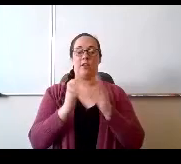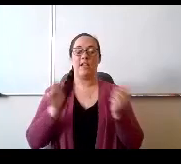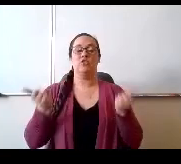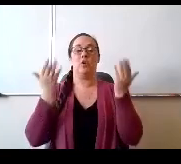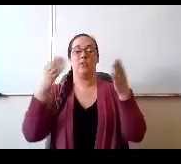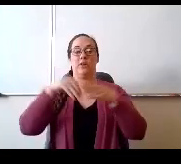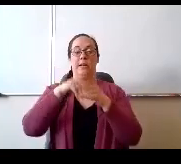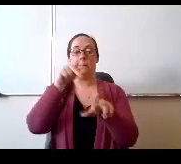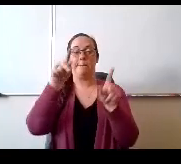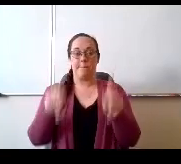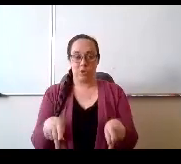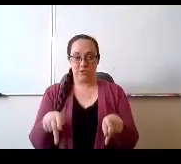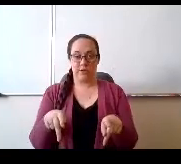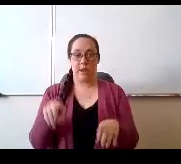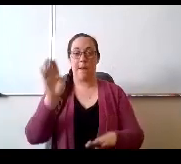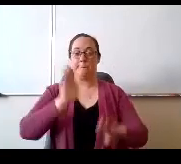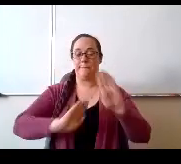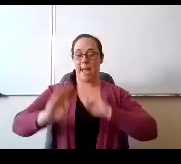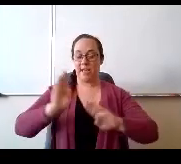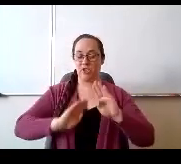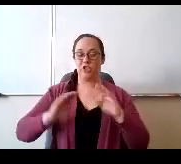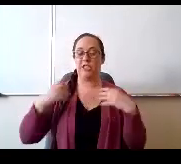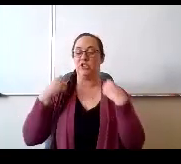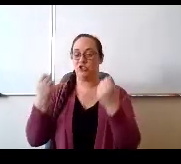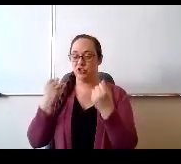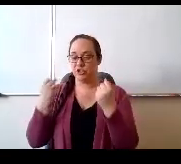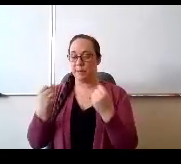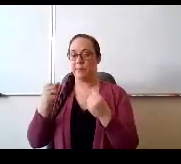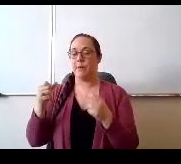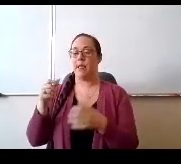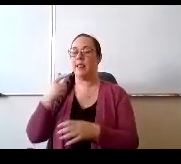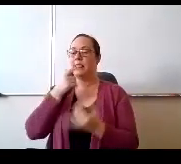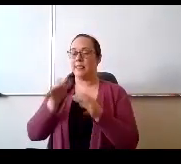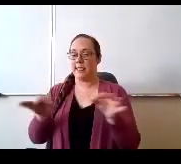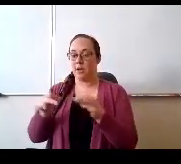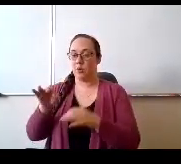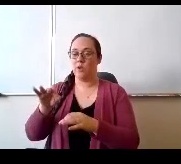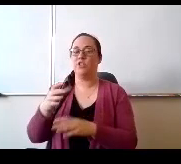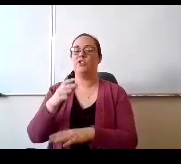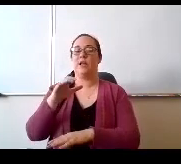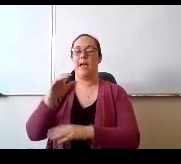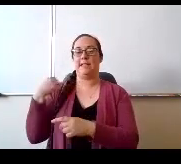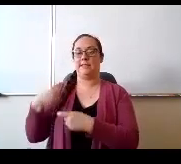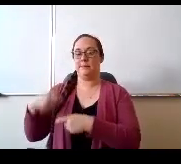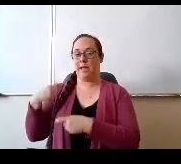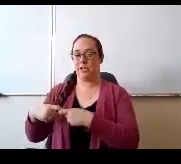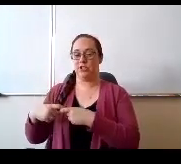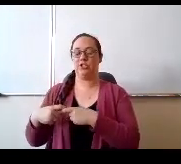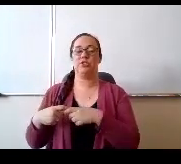being offered in person, being biology, PE, language arts in Spanish both June and July.